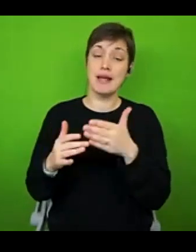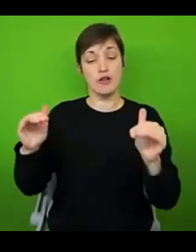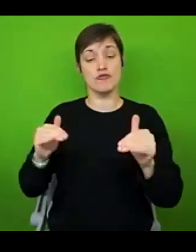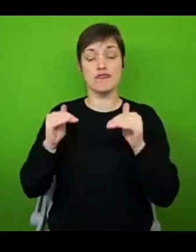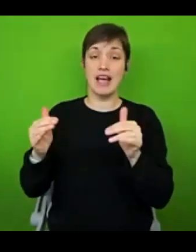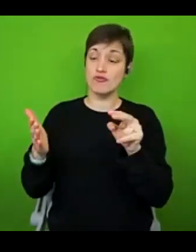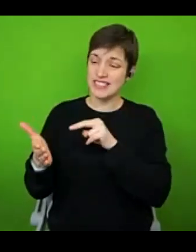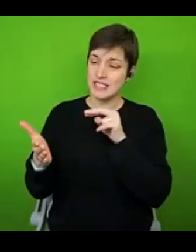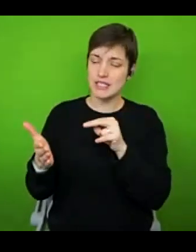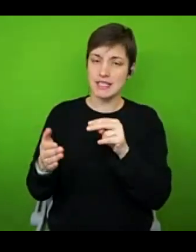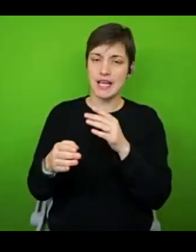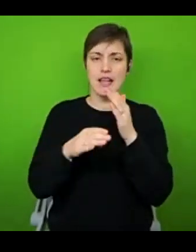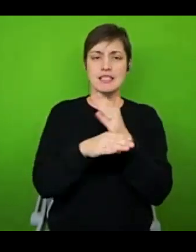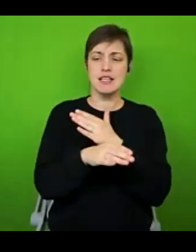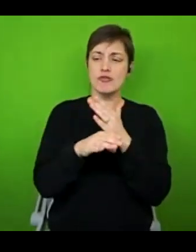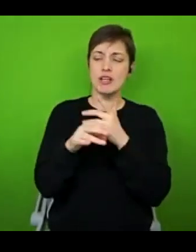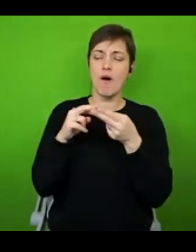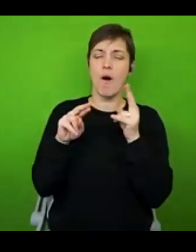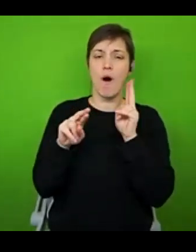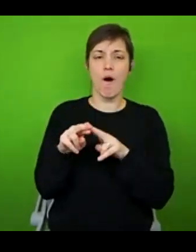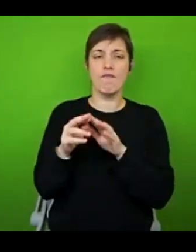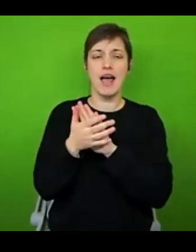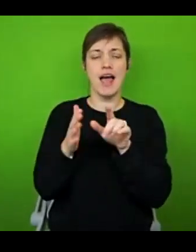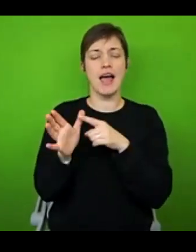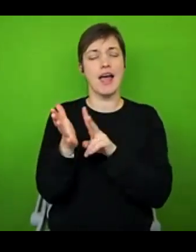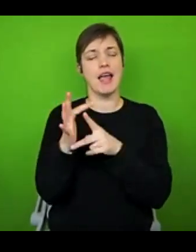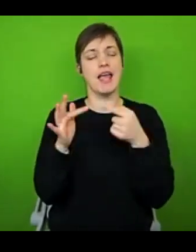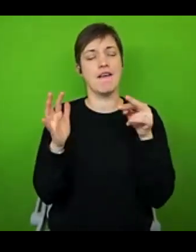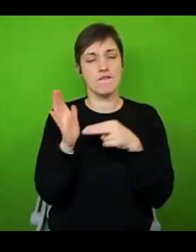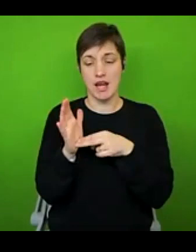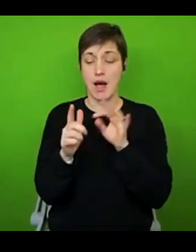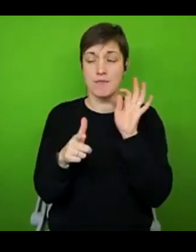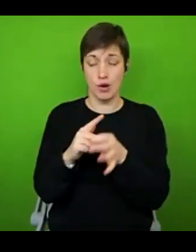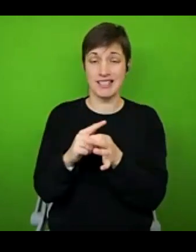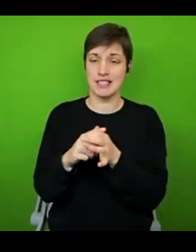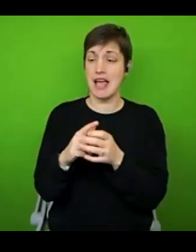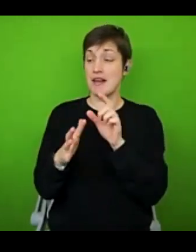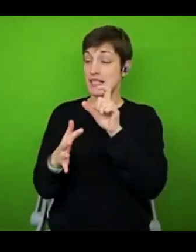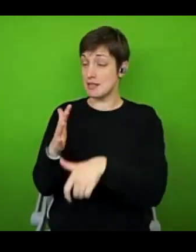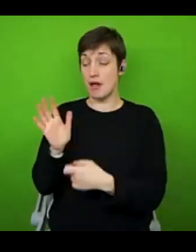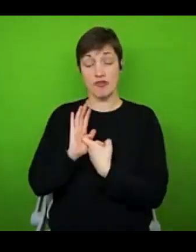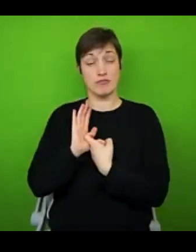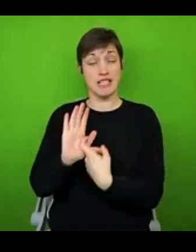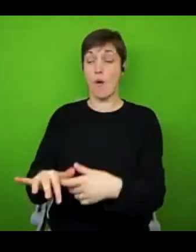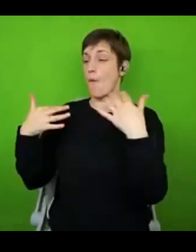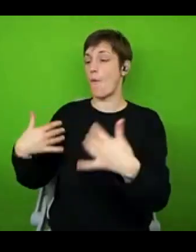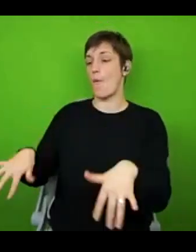Secret of Haven Point' by Lisette Auton that has wonderful disability representation in it. I'll see